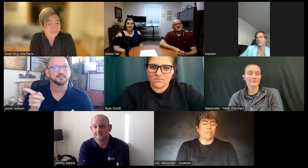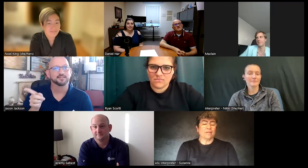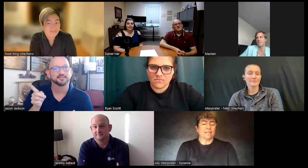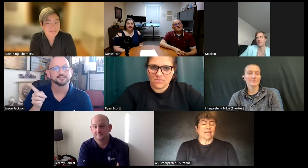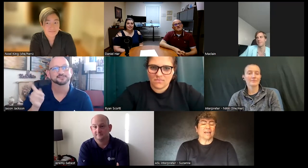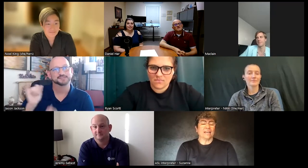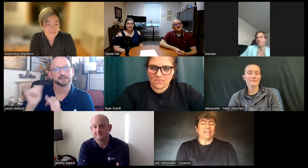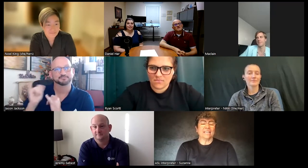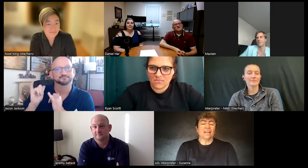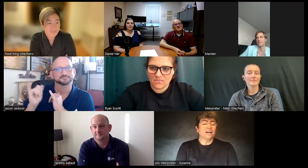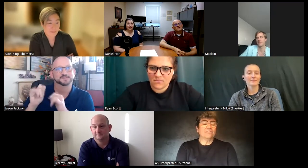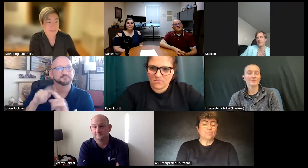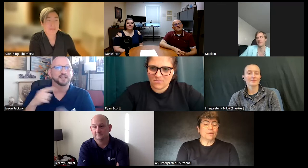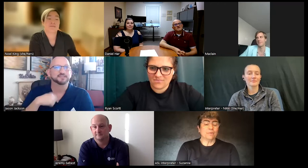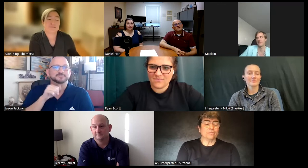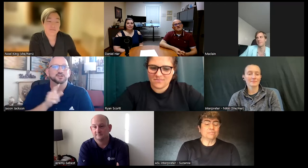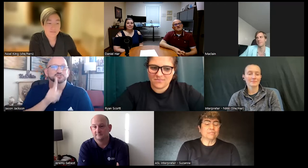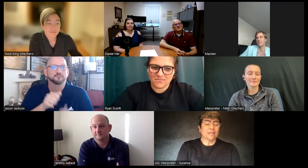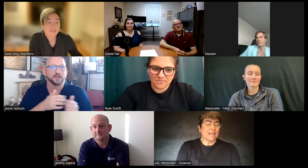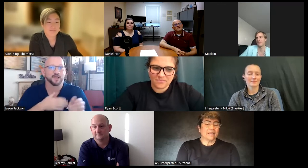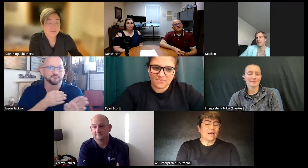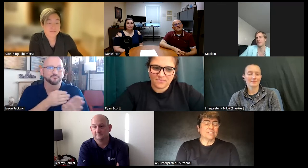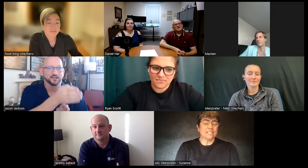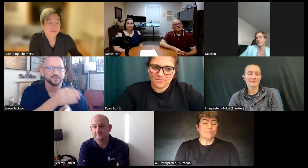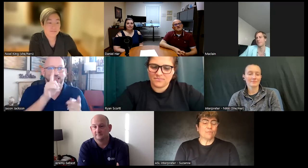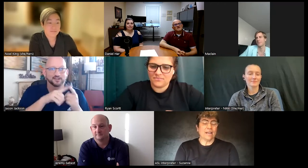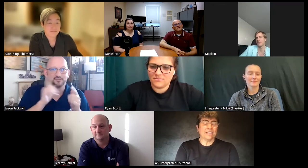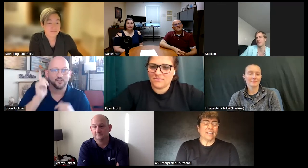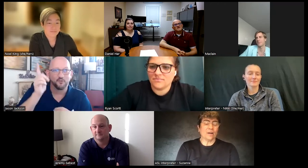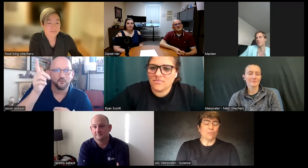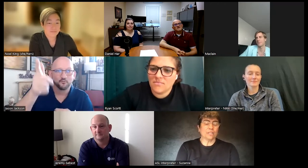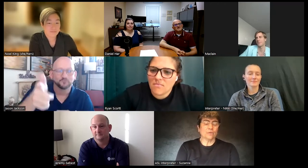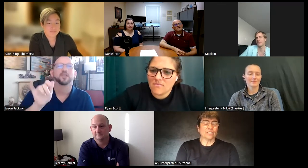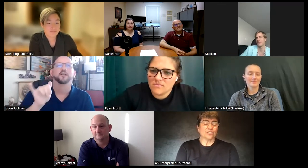Robin and I he loved people and I was the same way and I really wasn't sure